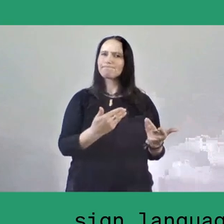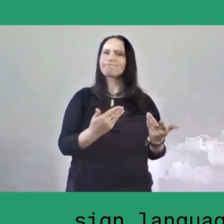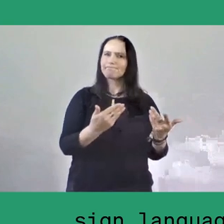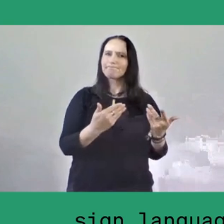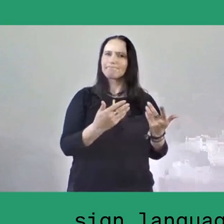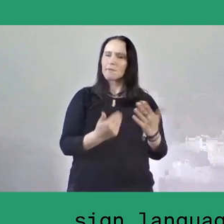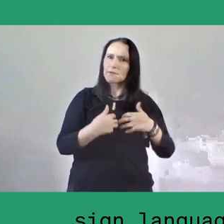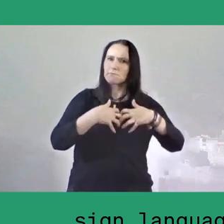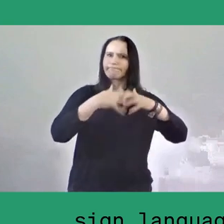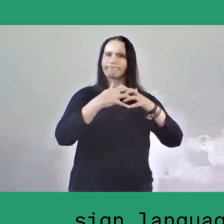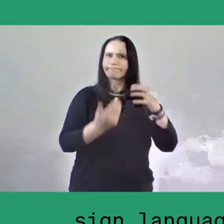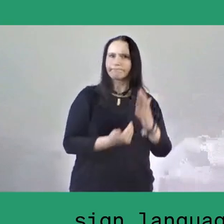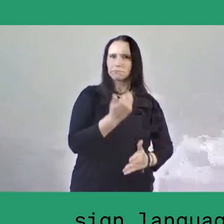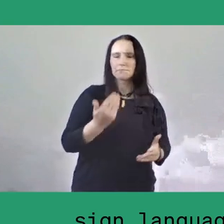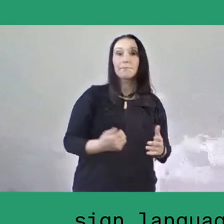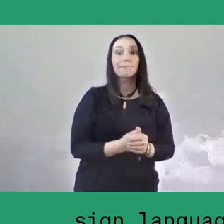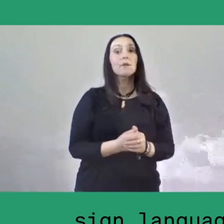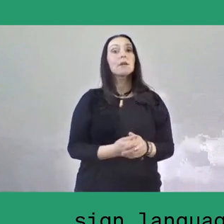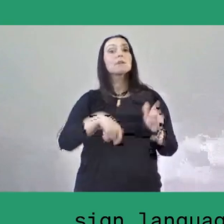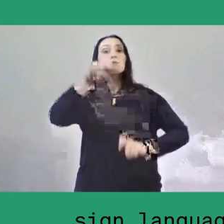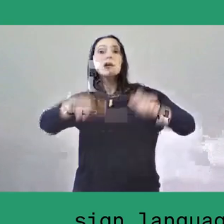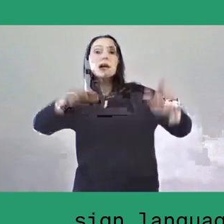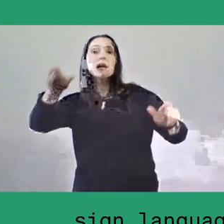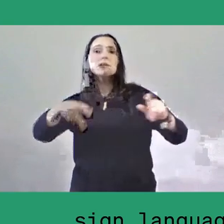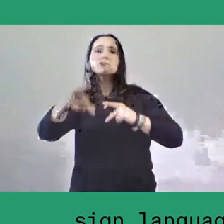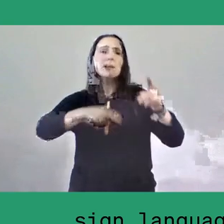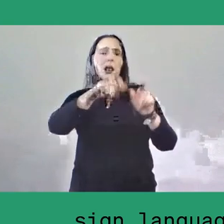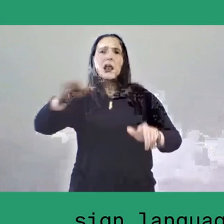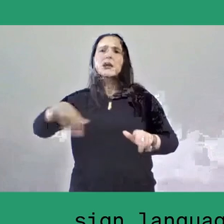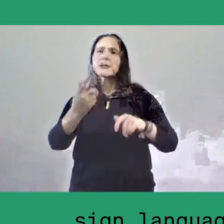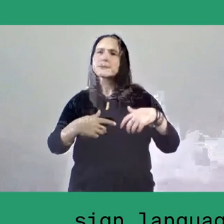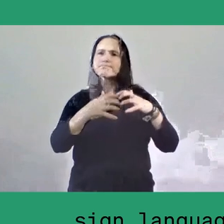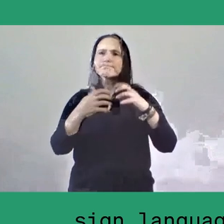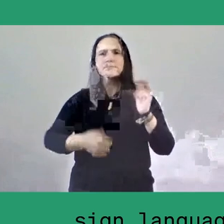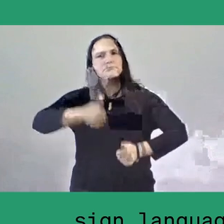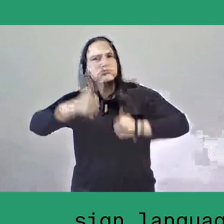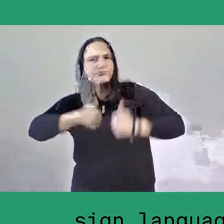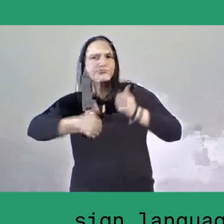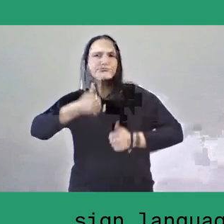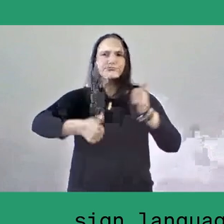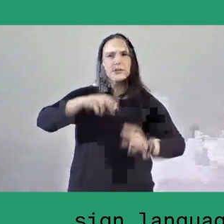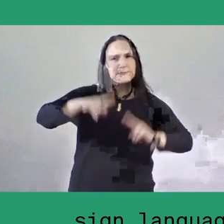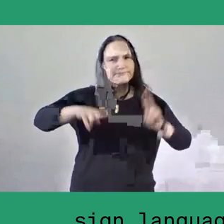The invited protagonists have faced major challenges and initiated true changes on various scales.